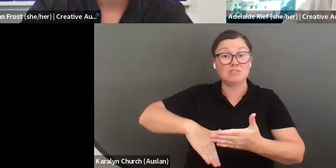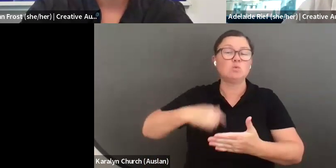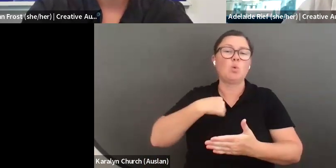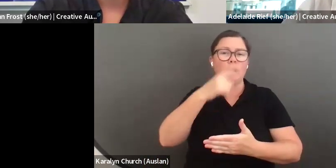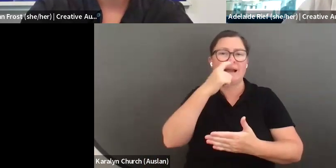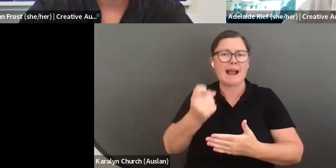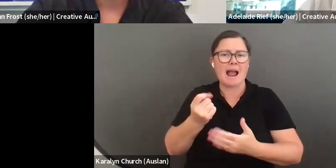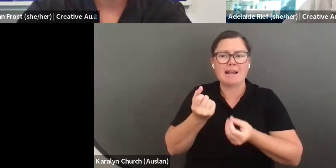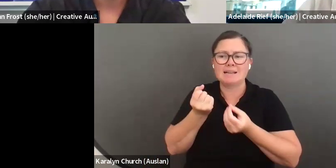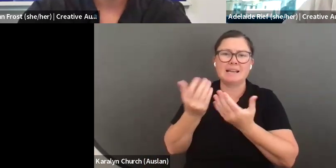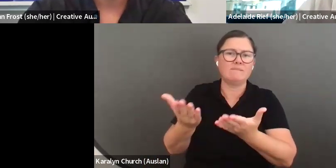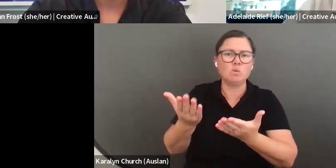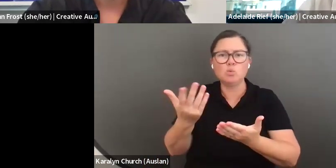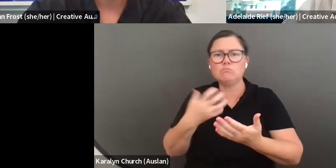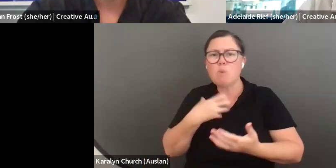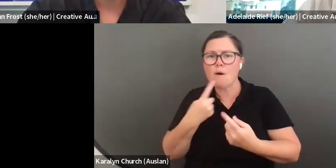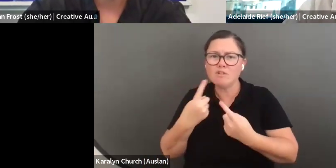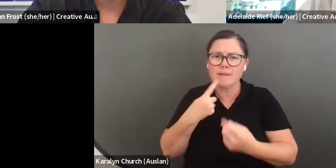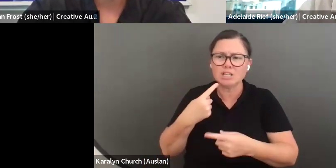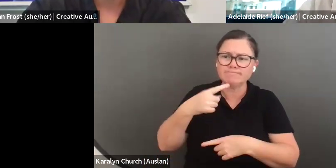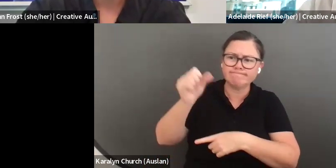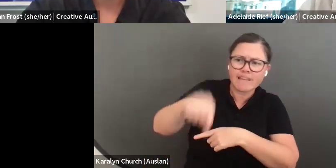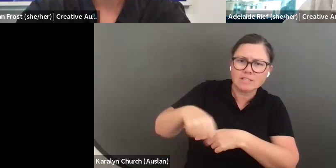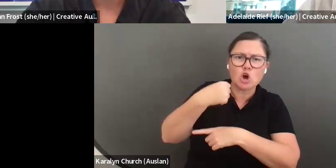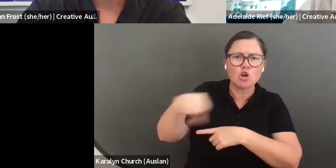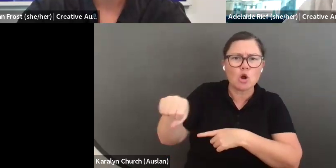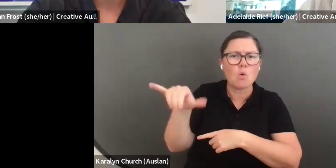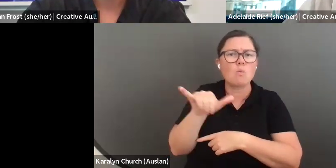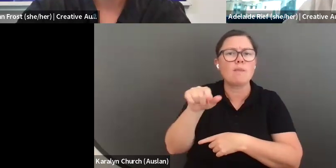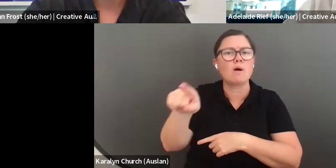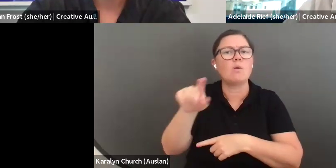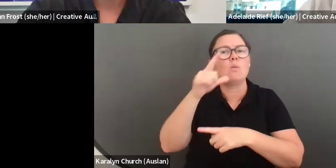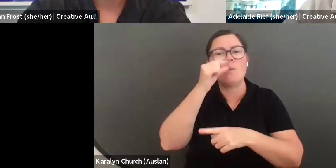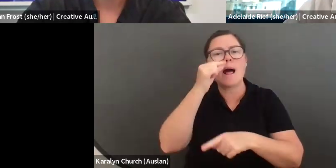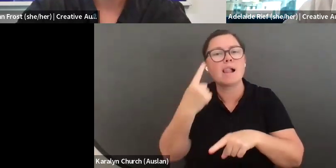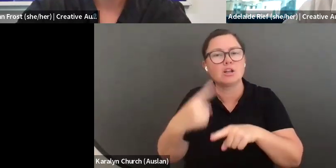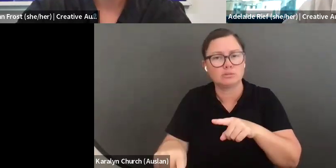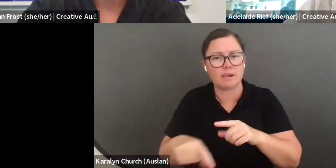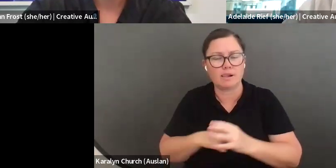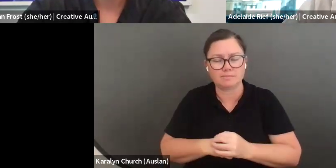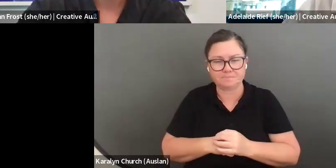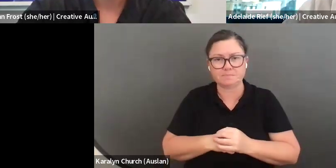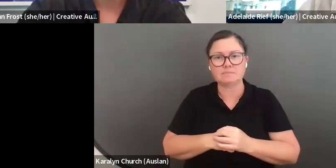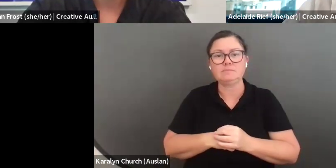minute conversation with us if you are not sure. If there are no slots available, please write